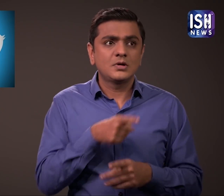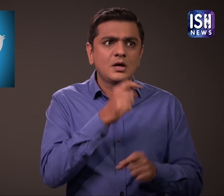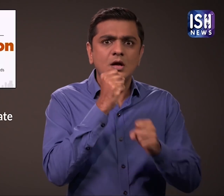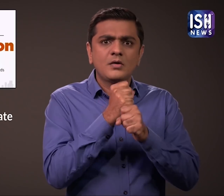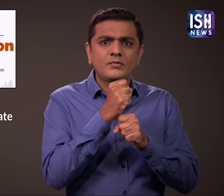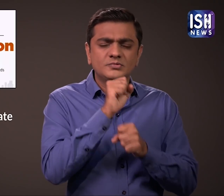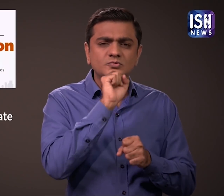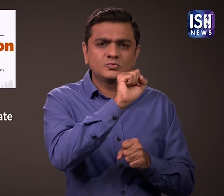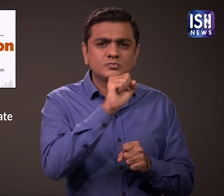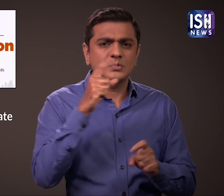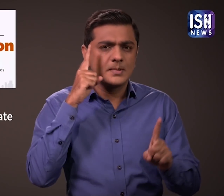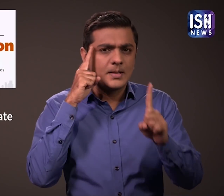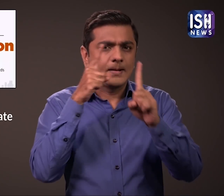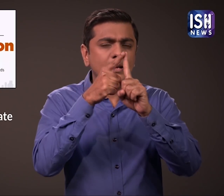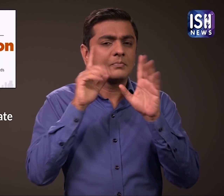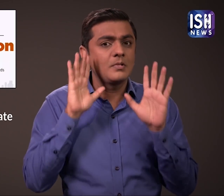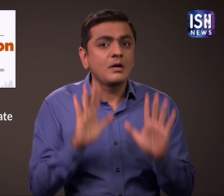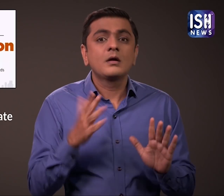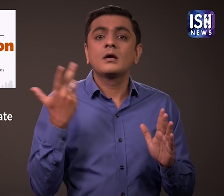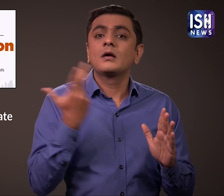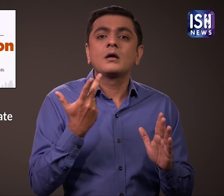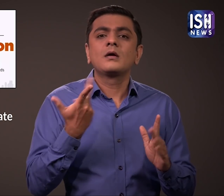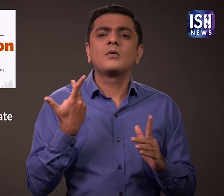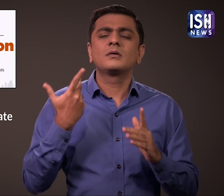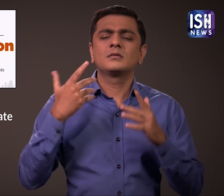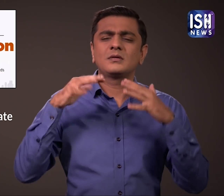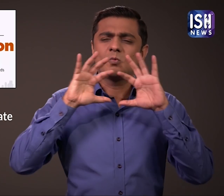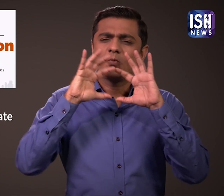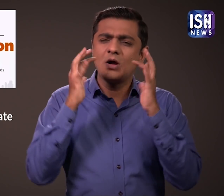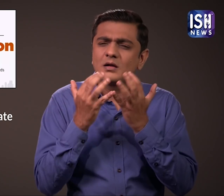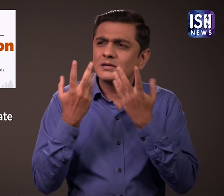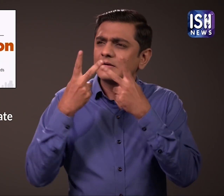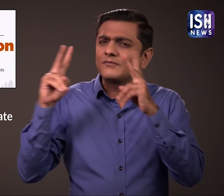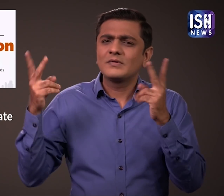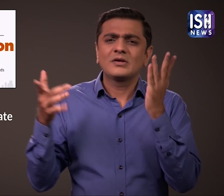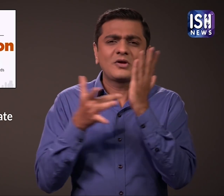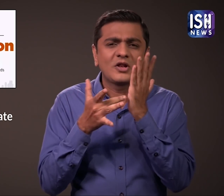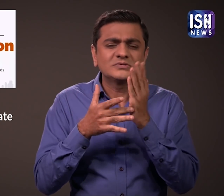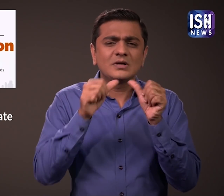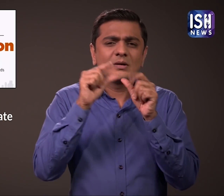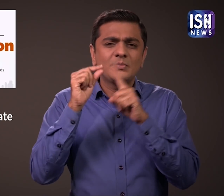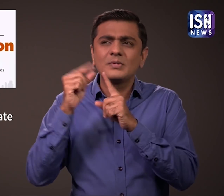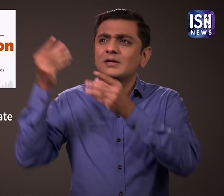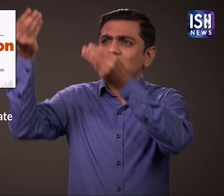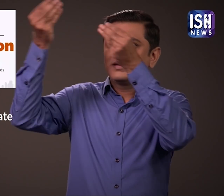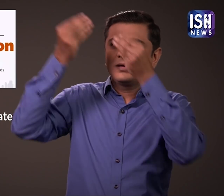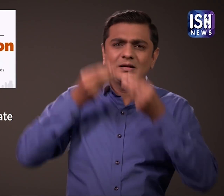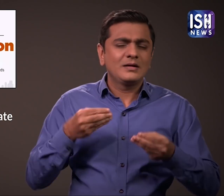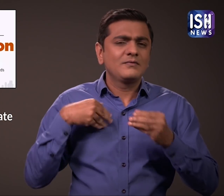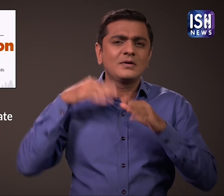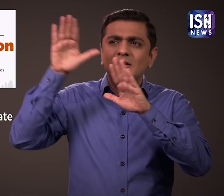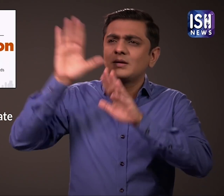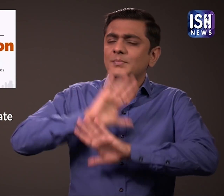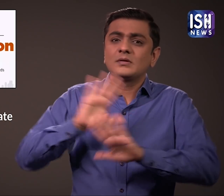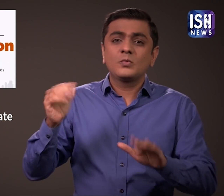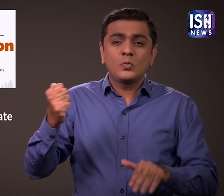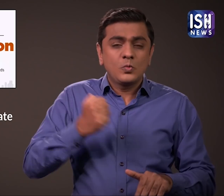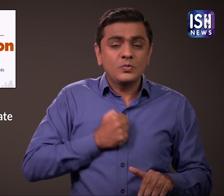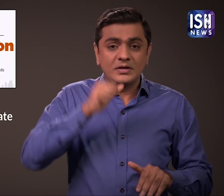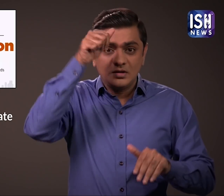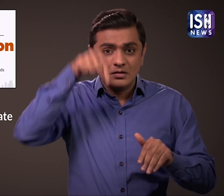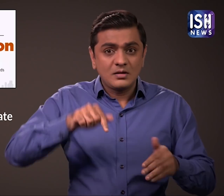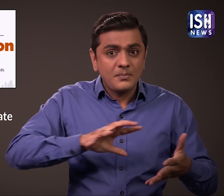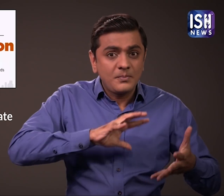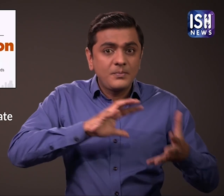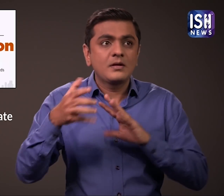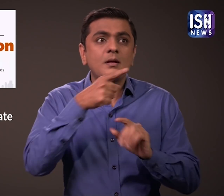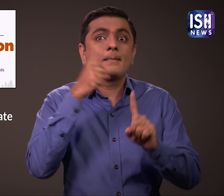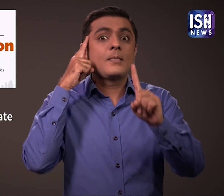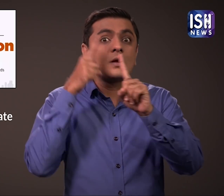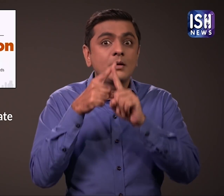The government has a Digital India Atma Nirbhar Bharat Innovate Challenge